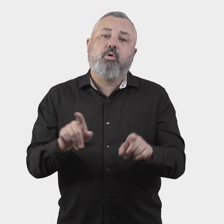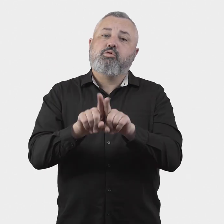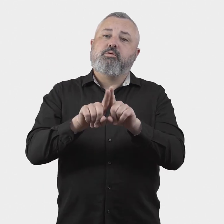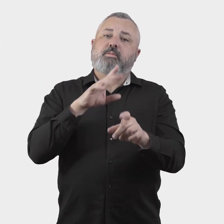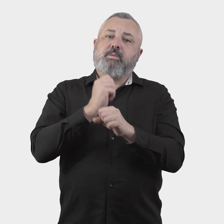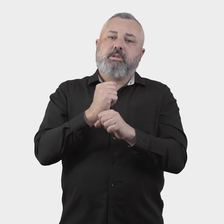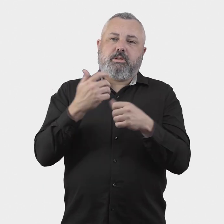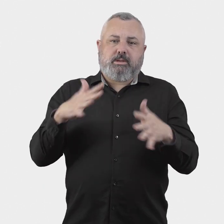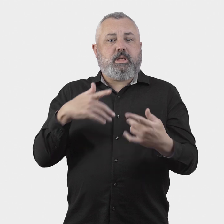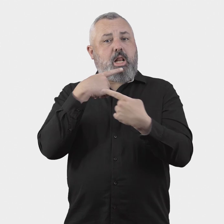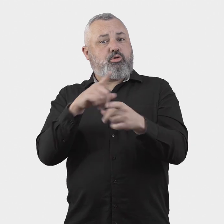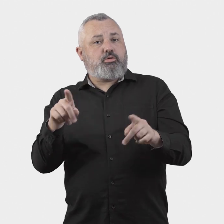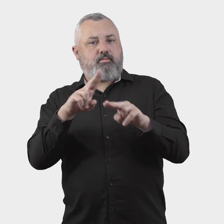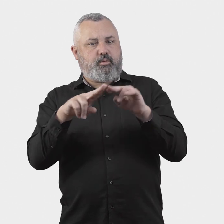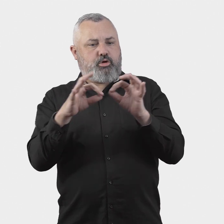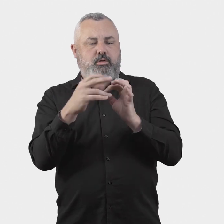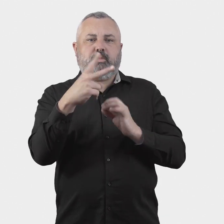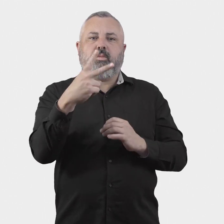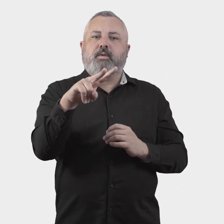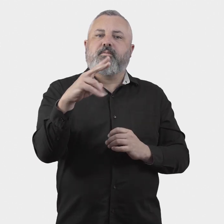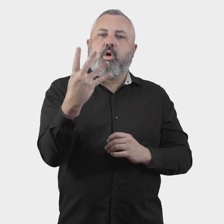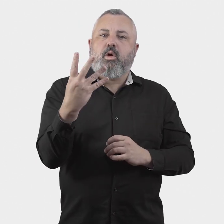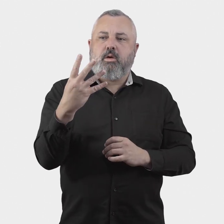The government will also consider the interaction between this reporting requirement and the reforms to the